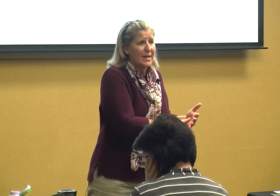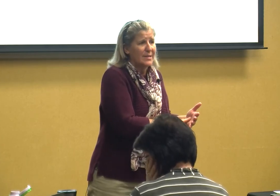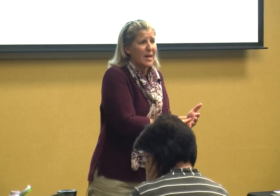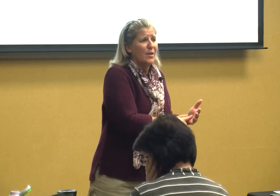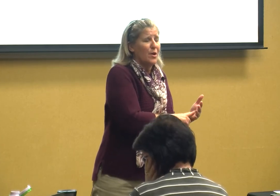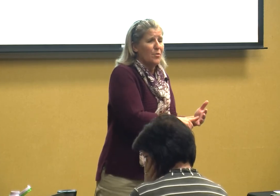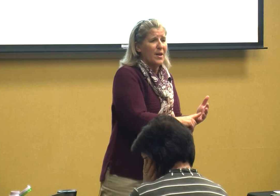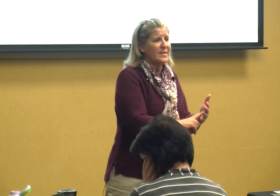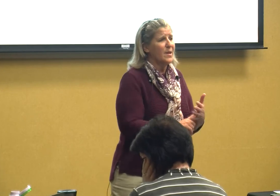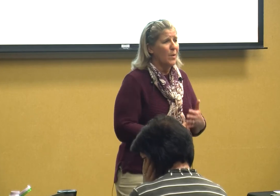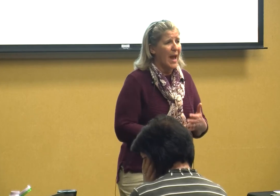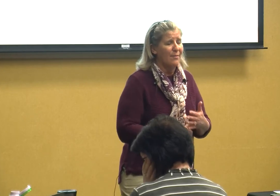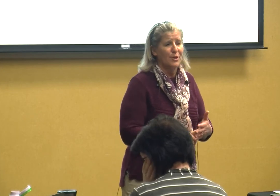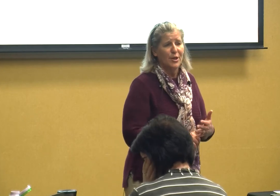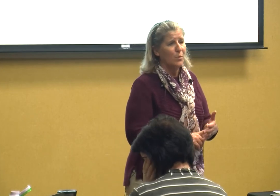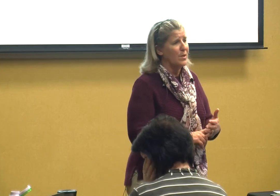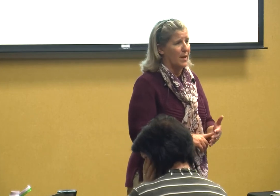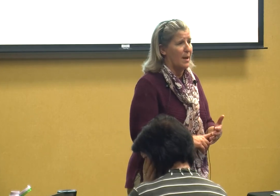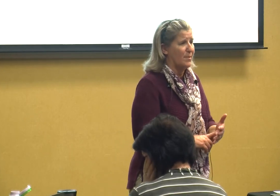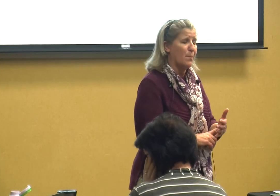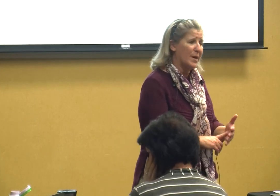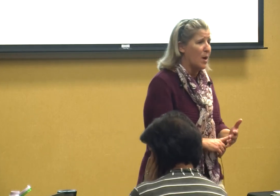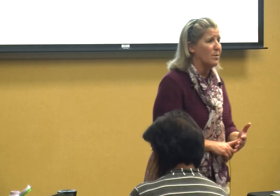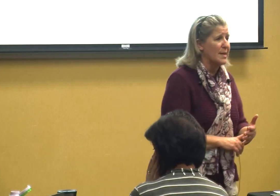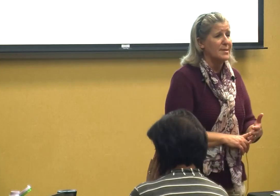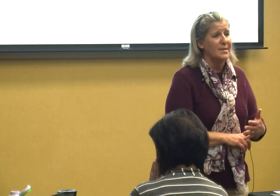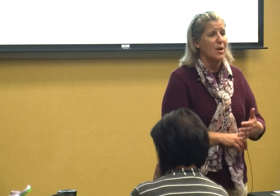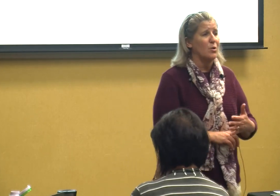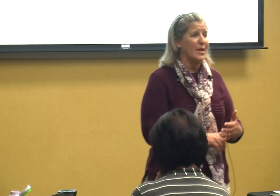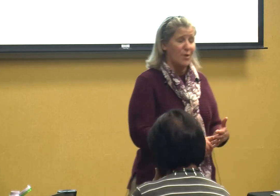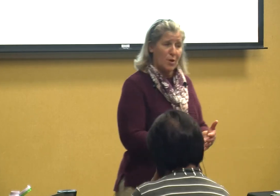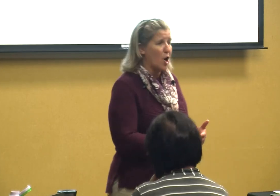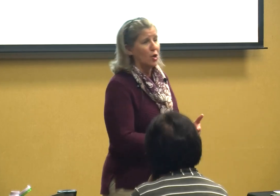there are things that we have to do with them that we don't necessarily they're not gonna